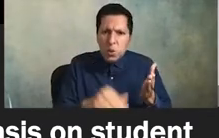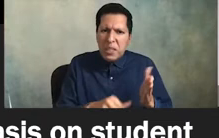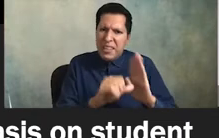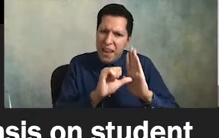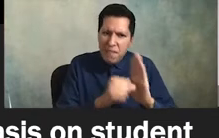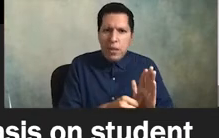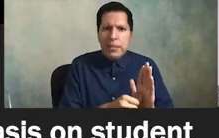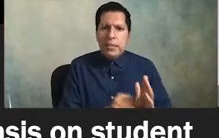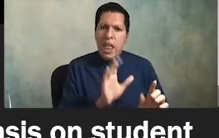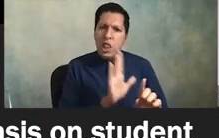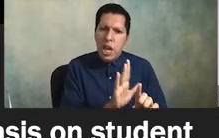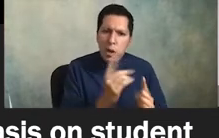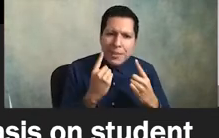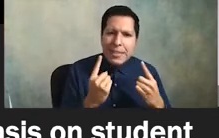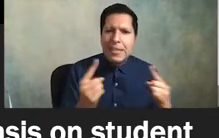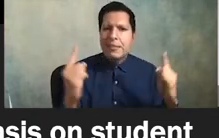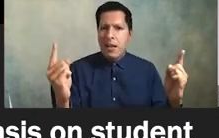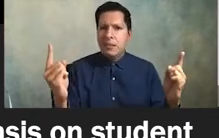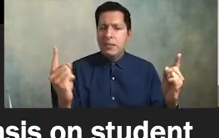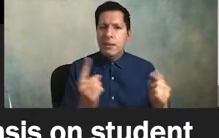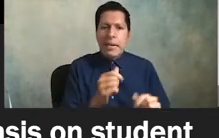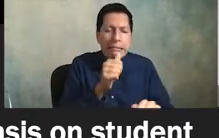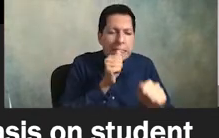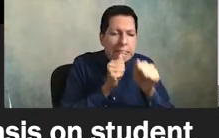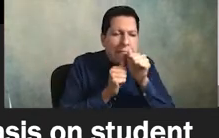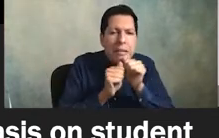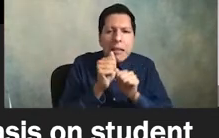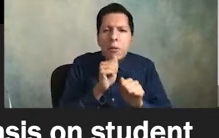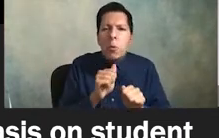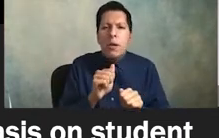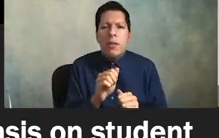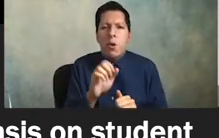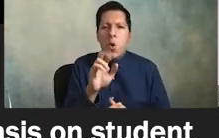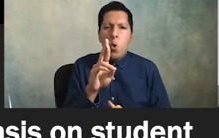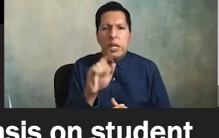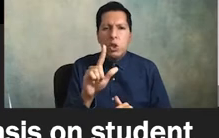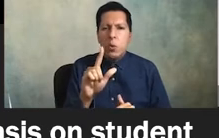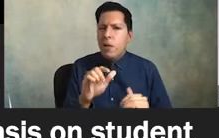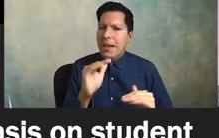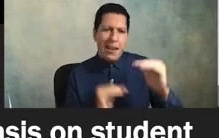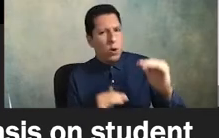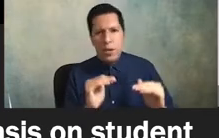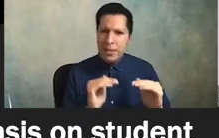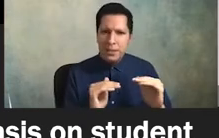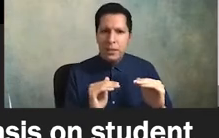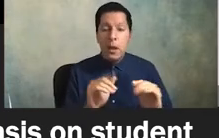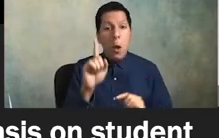student success and dealing with racial inequities as it pertains to students but a similar version